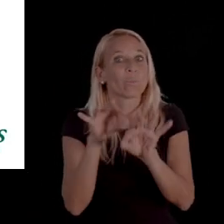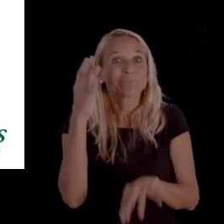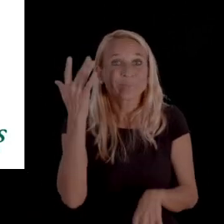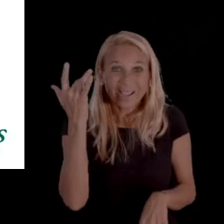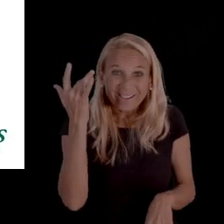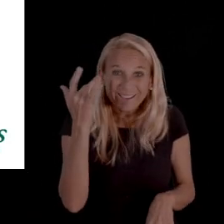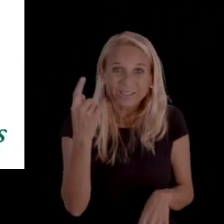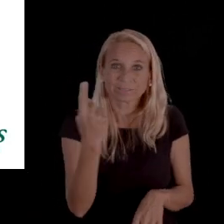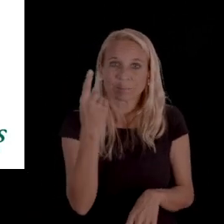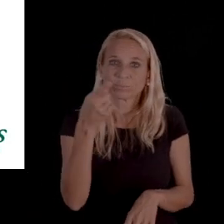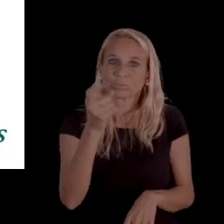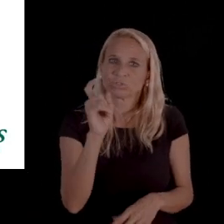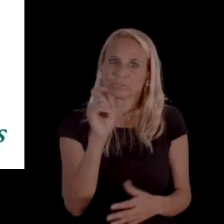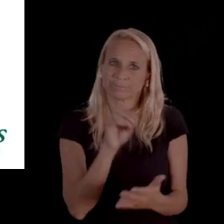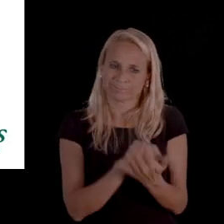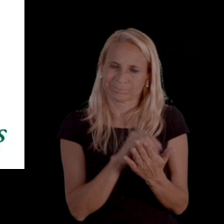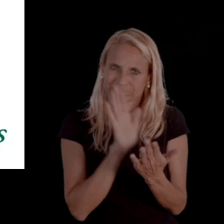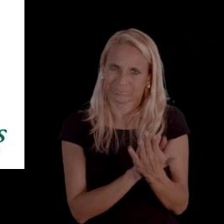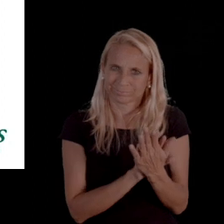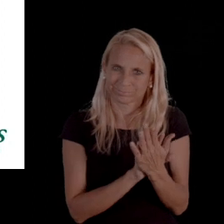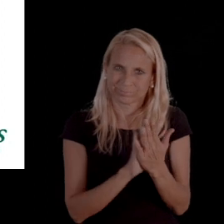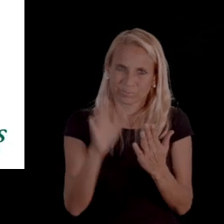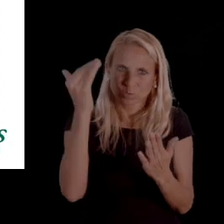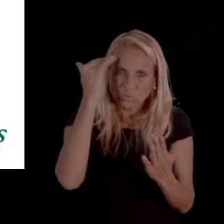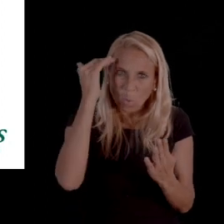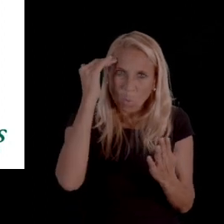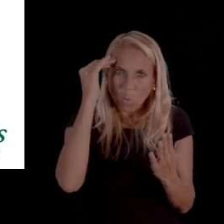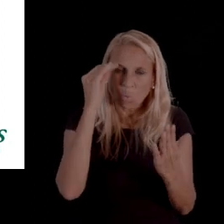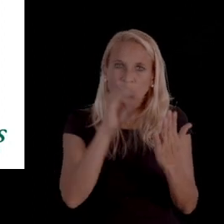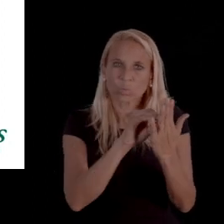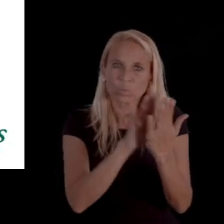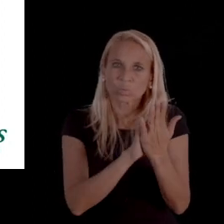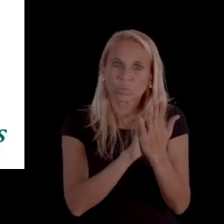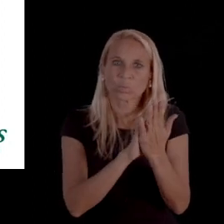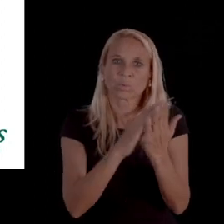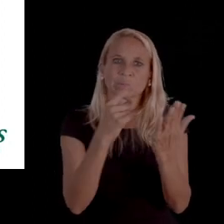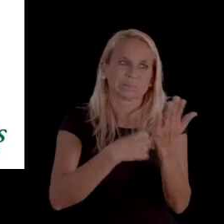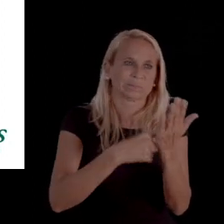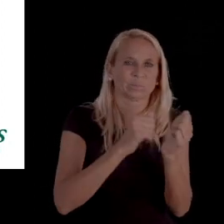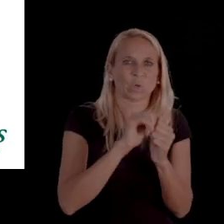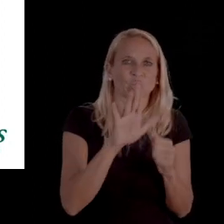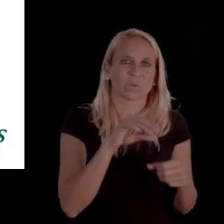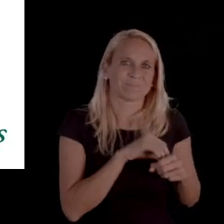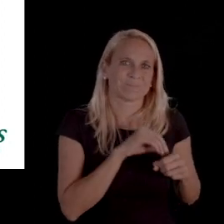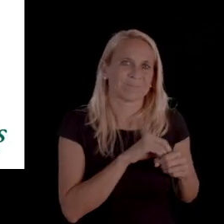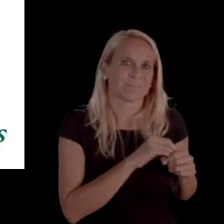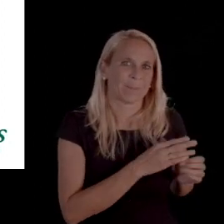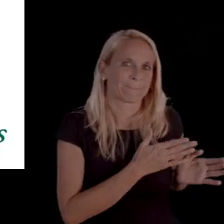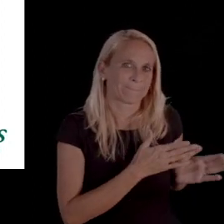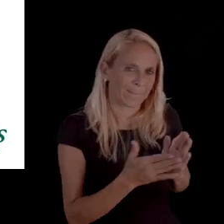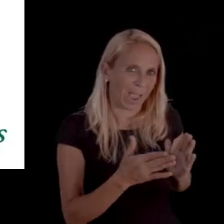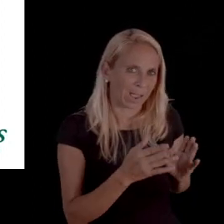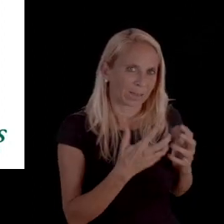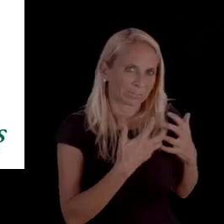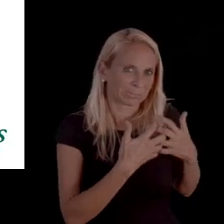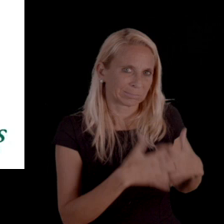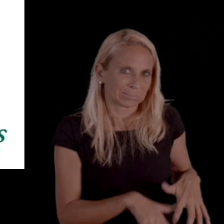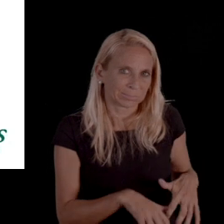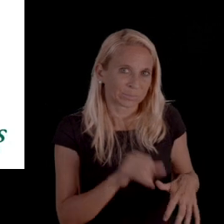because, again, it's something that should be documented or should be discussed within your internal plan.